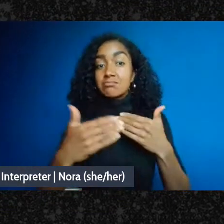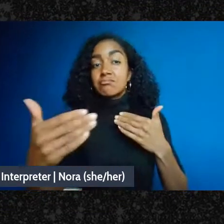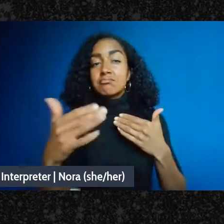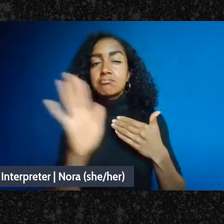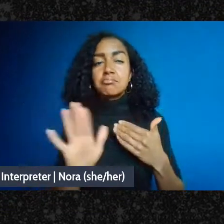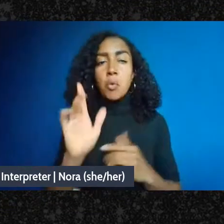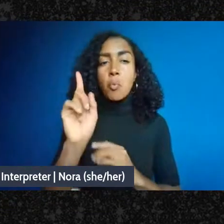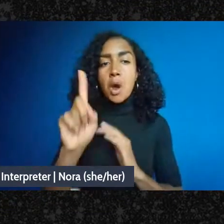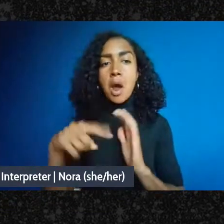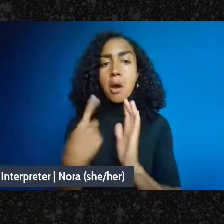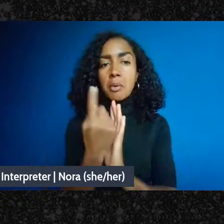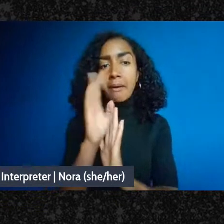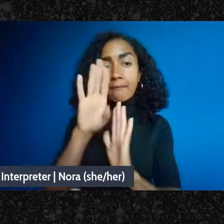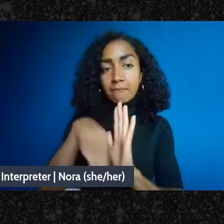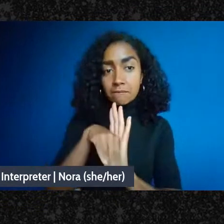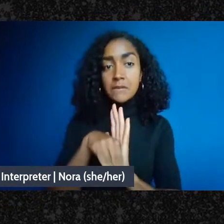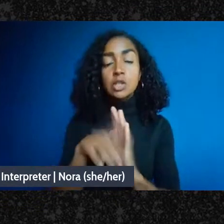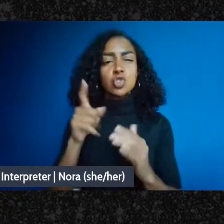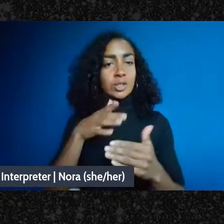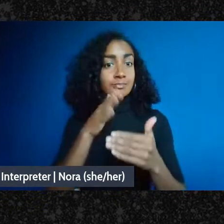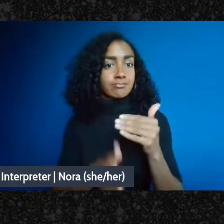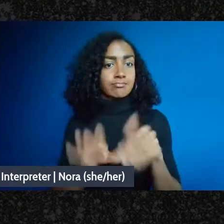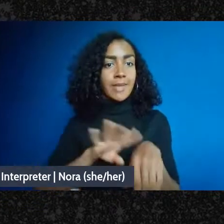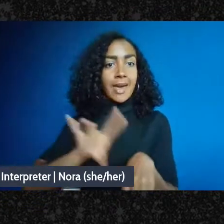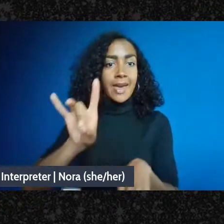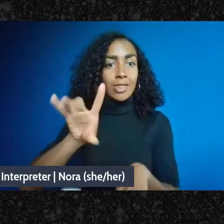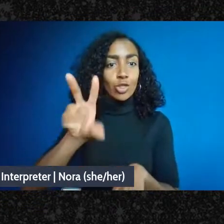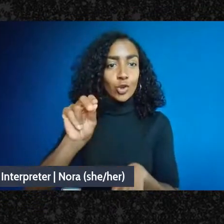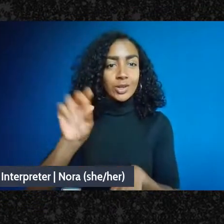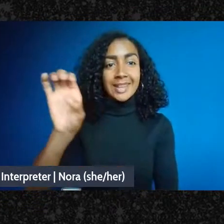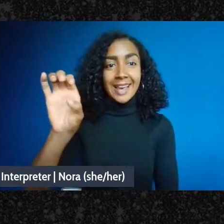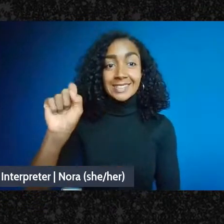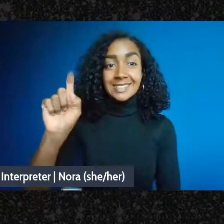Eastern Time. We'll start tonight's event by hearing from each of our speakers,